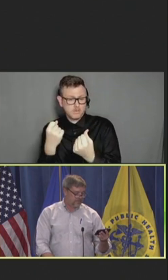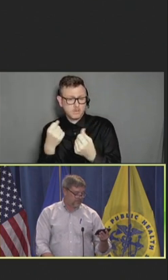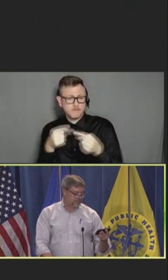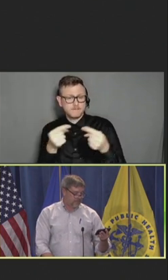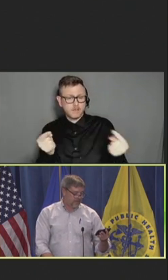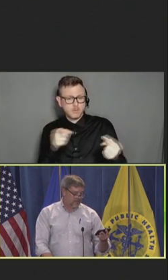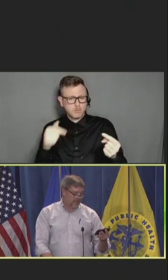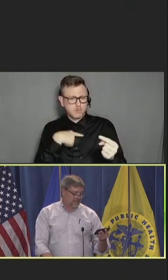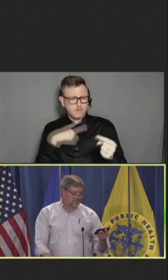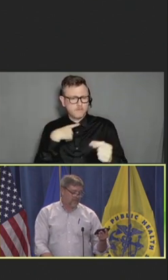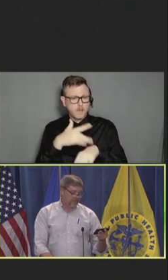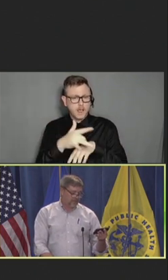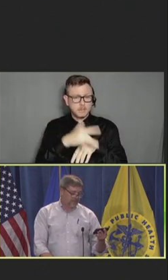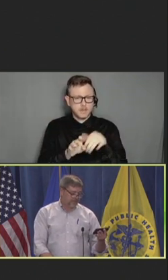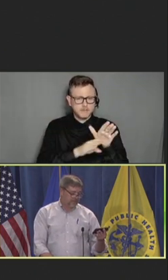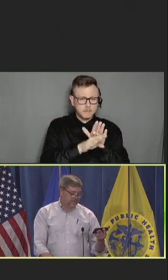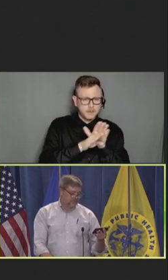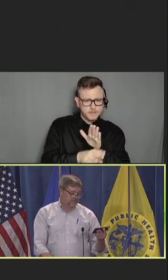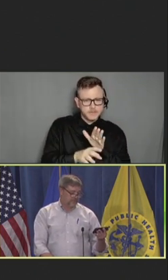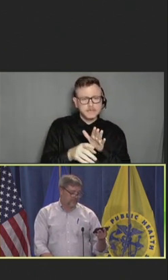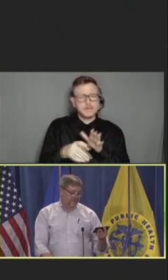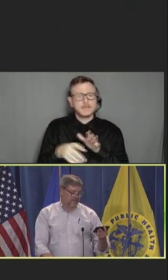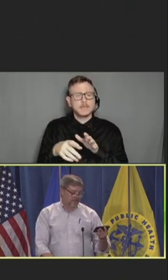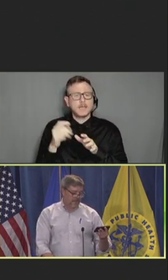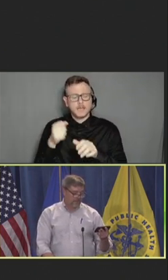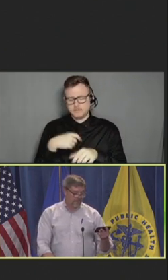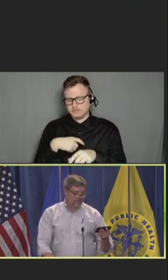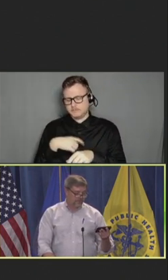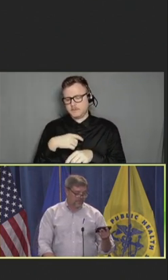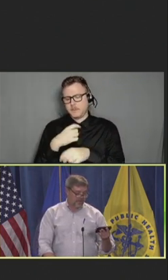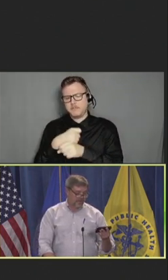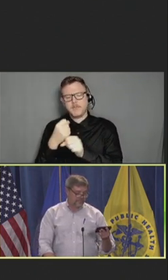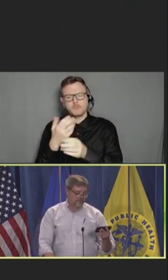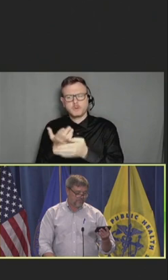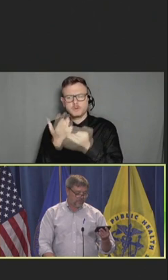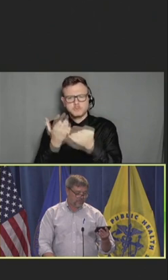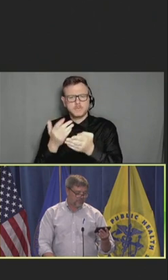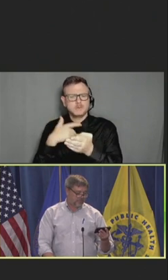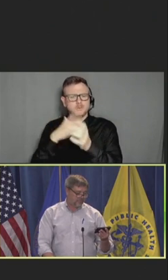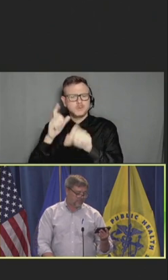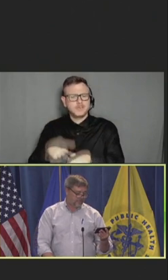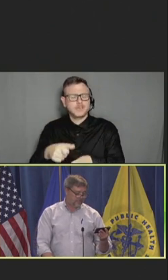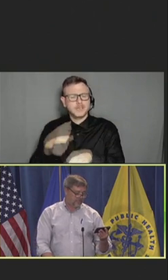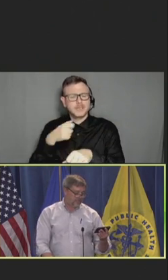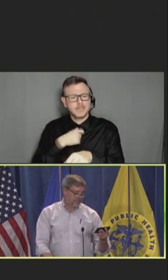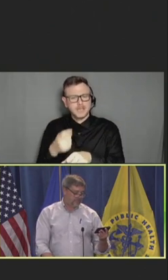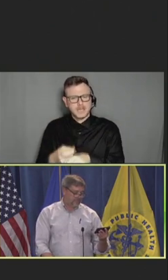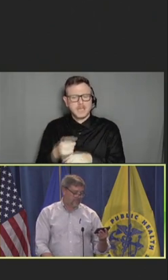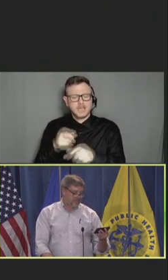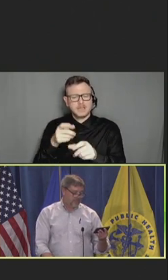vaccines; and make recommendations regarding how to close gaps by focusing on funding innovations